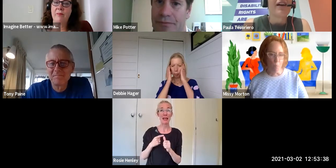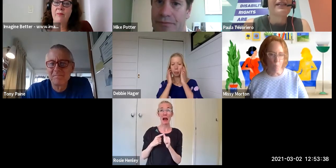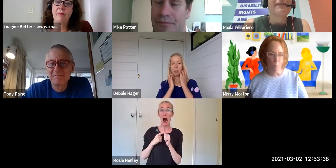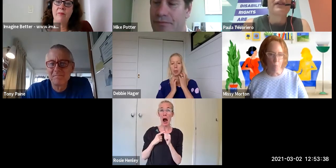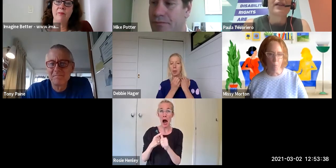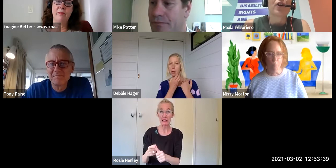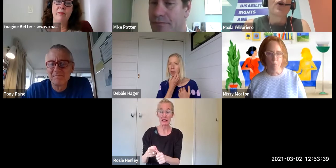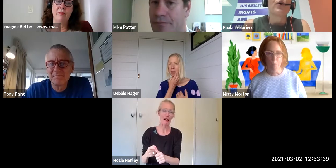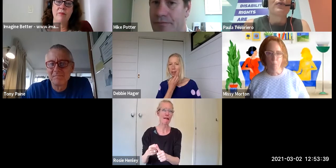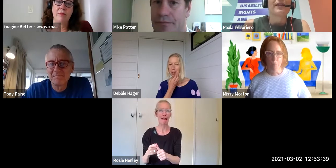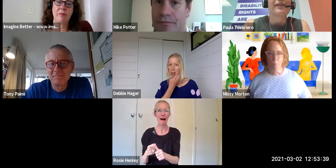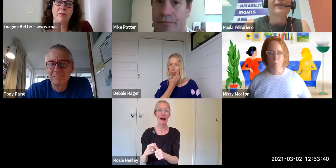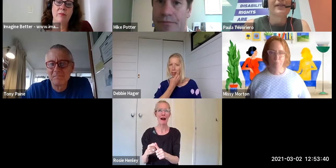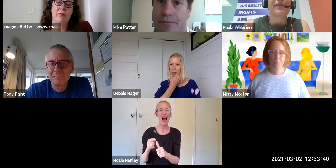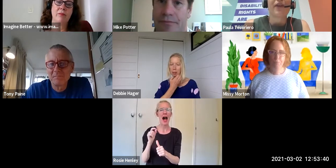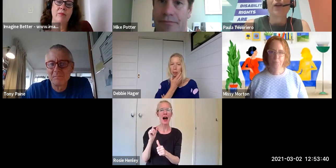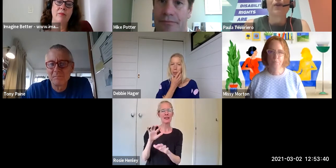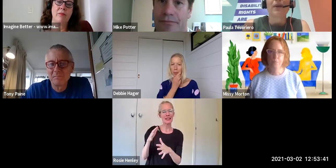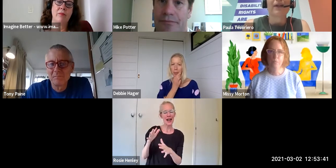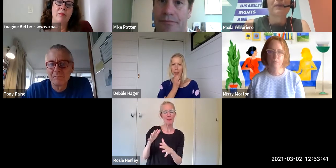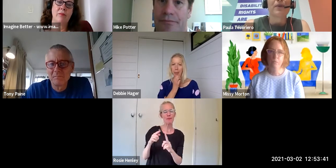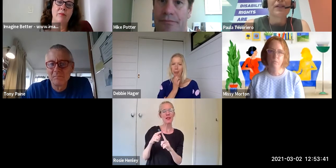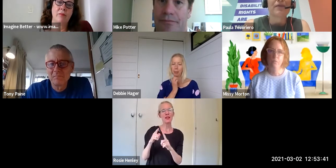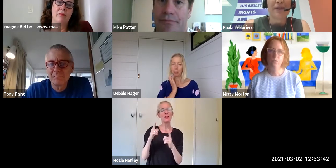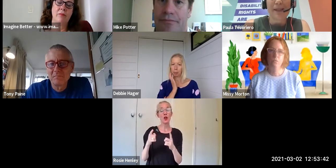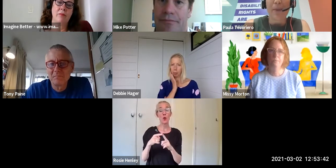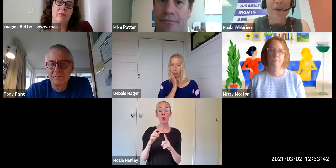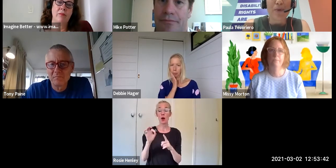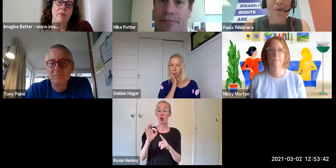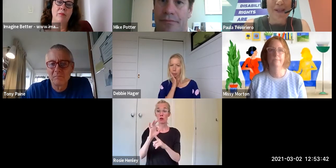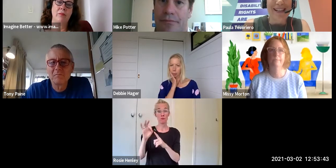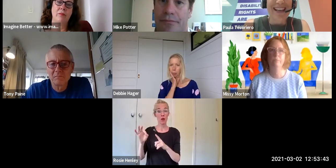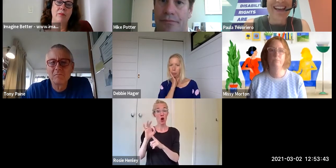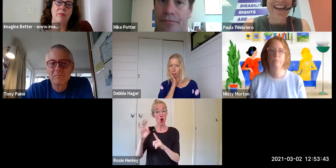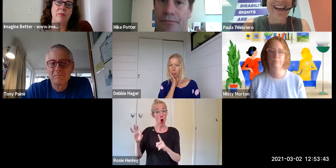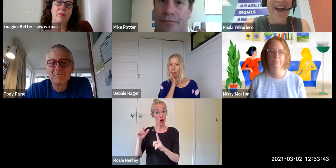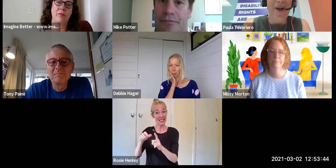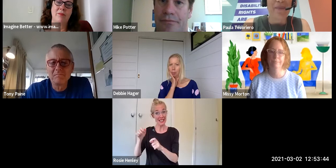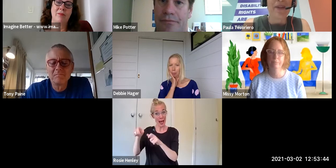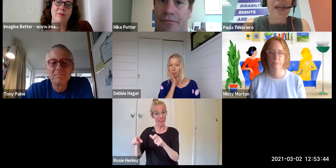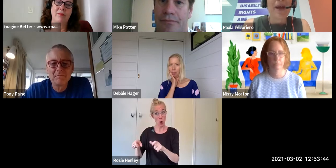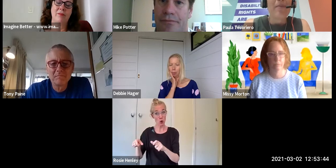I definitely know there's value in our community of disabled people caucusing but caucusing,